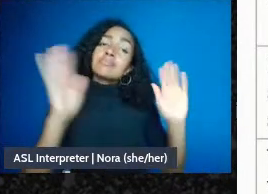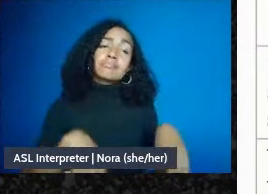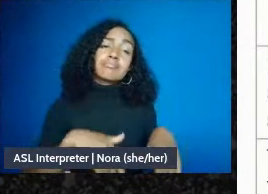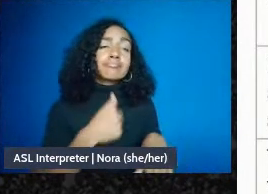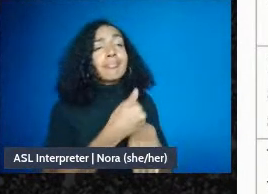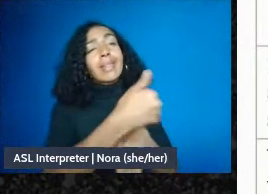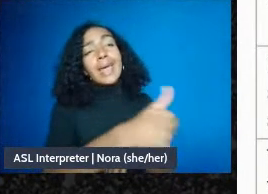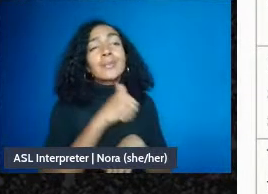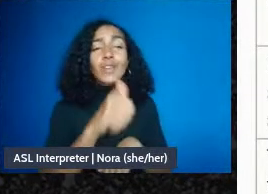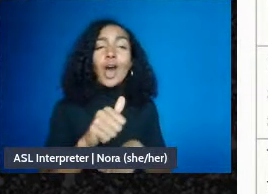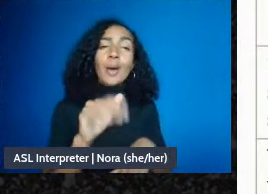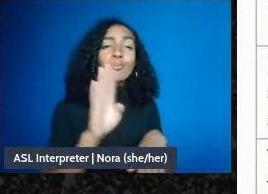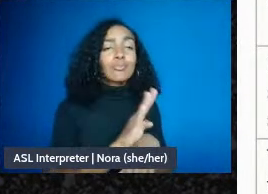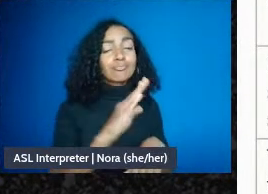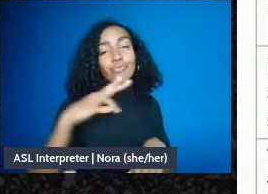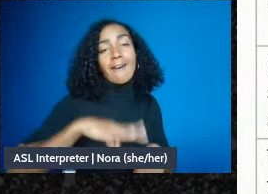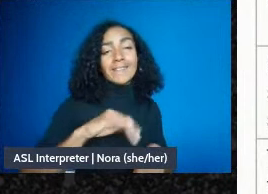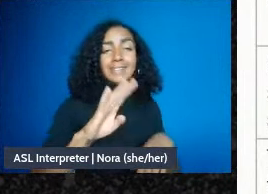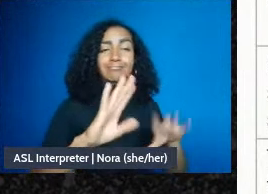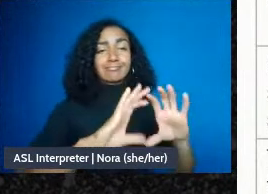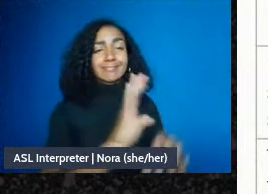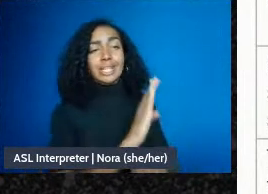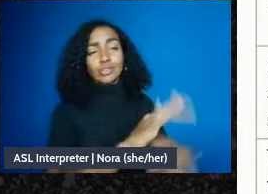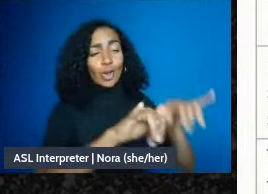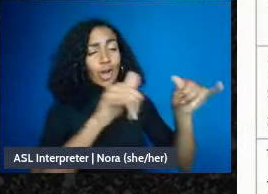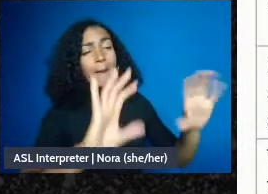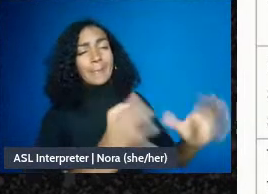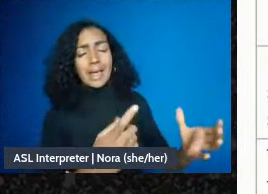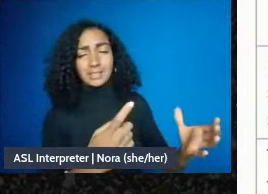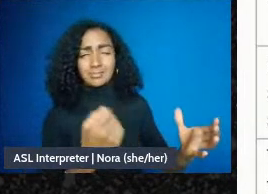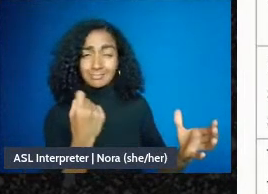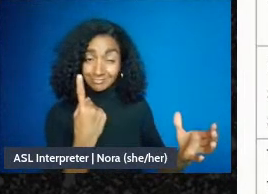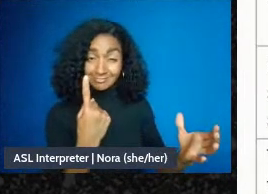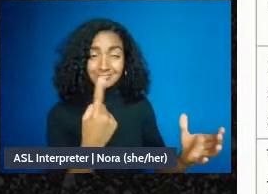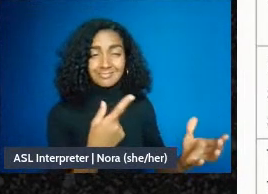you know, mutual aid groups would never have those same kinds of problems those same kinds of issues.